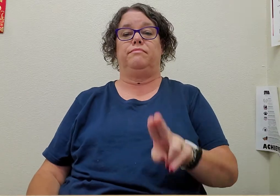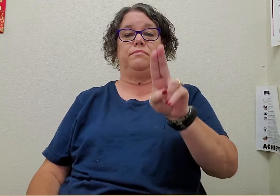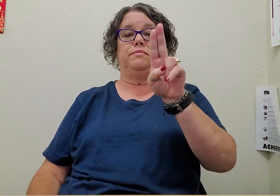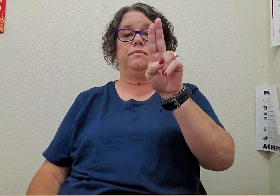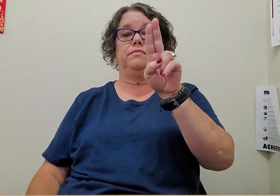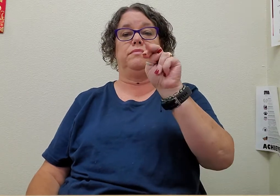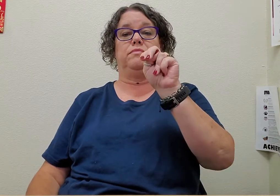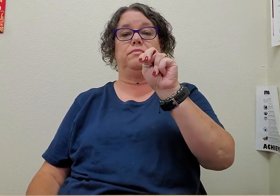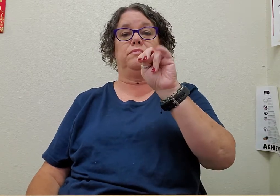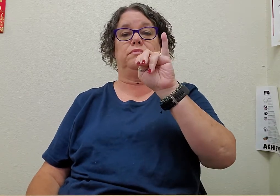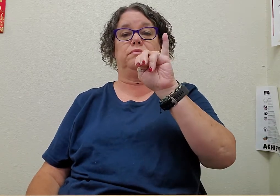Unit 3 vocab